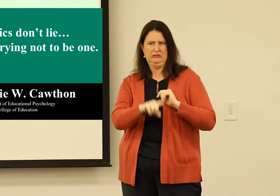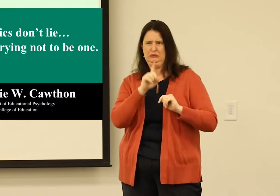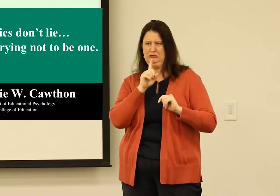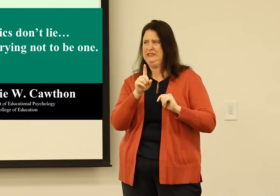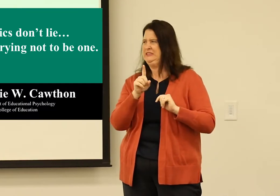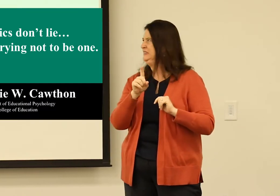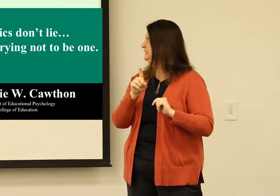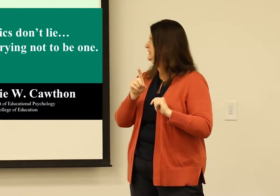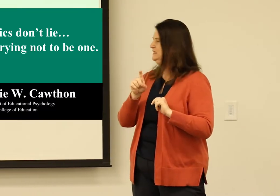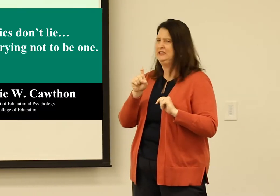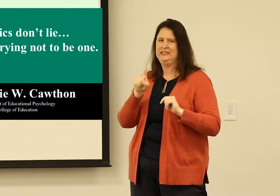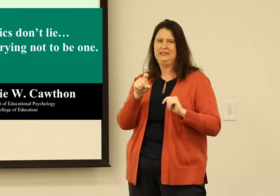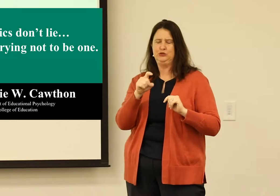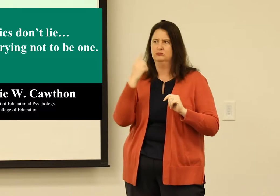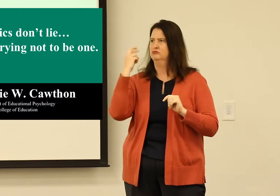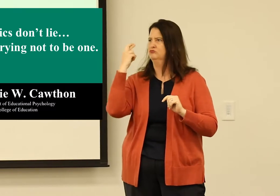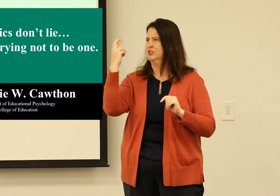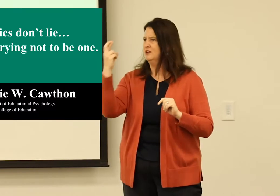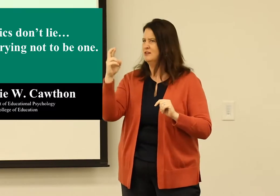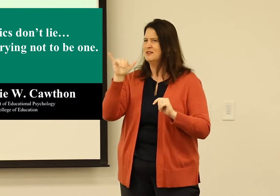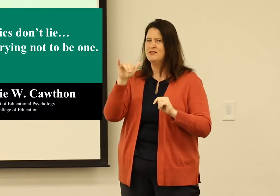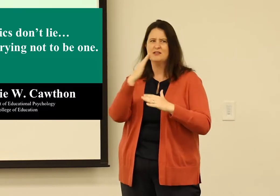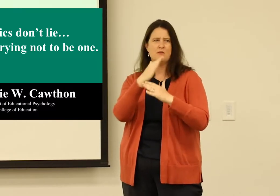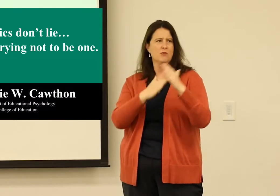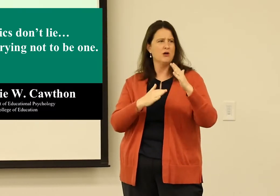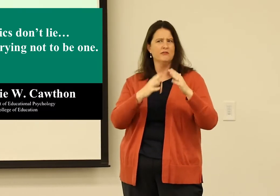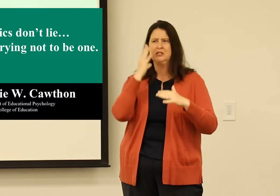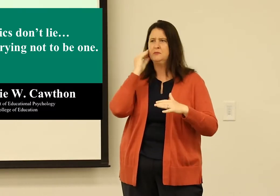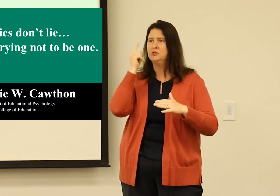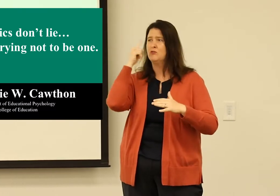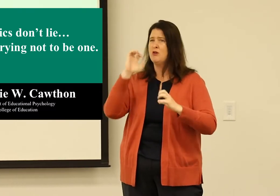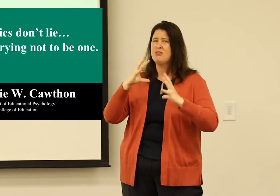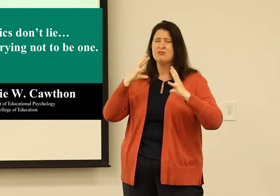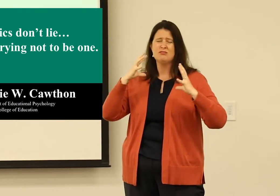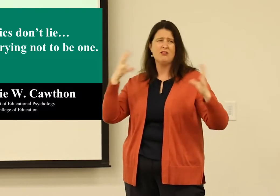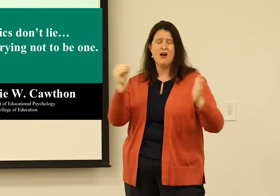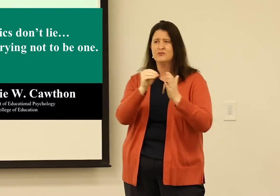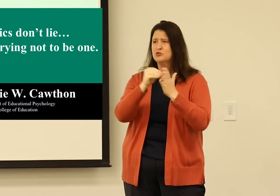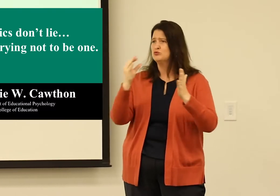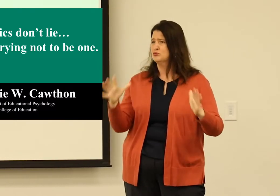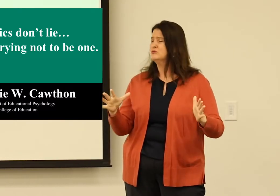It has a negative feeling, it has consequences that we need to realize is part of the experience